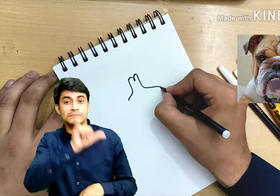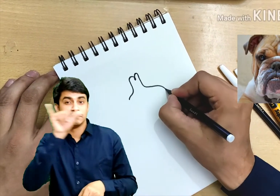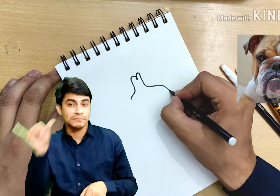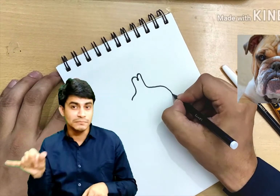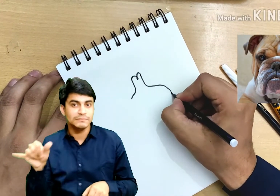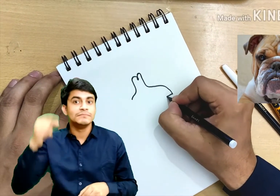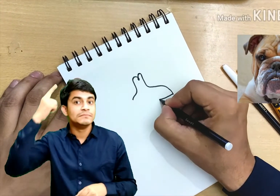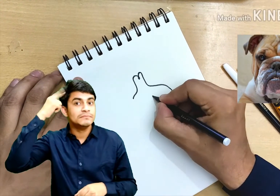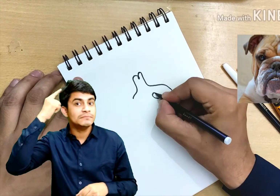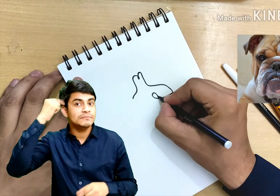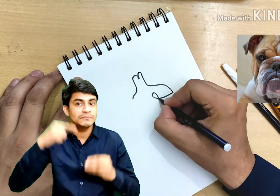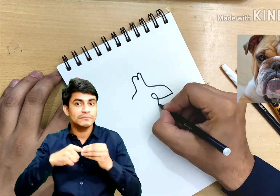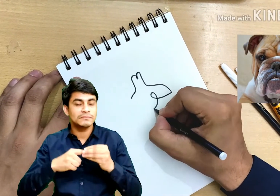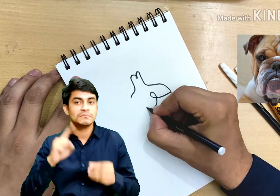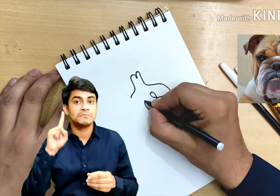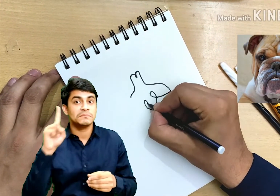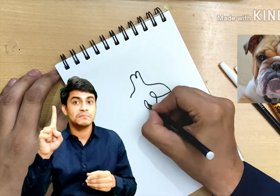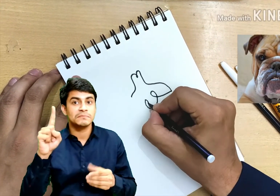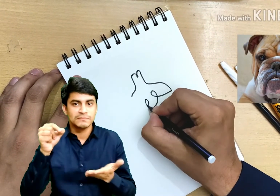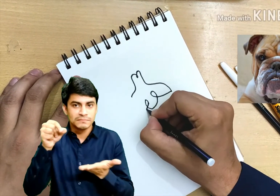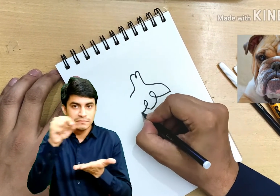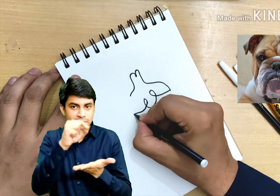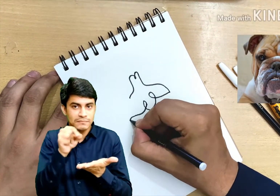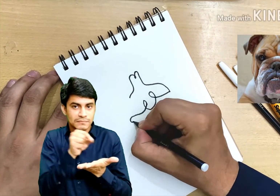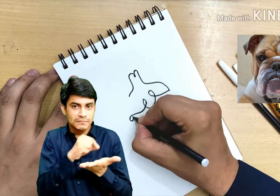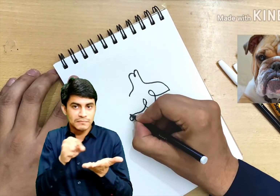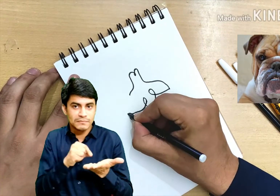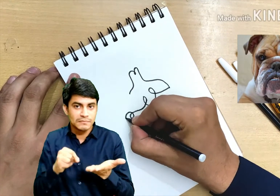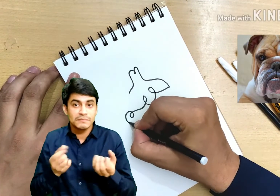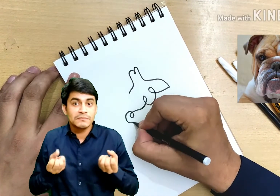Just like that image using black pen in one line drawing.